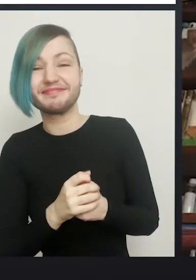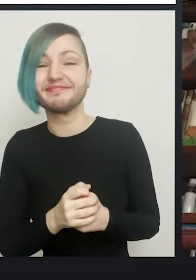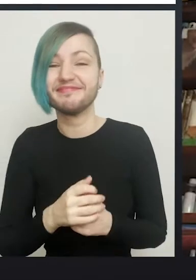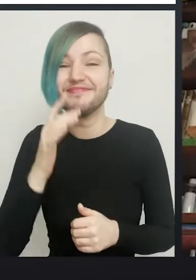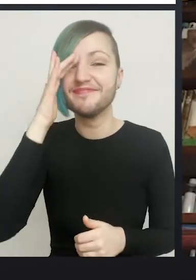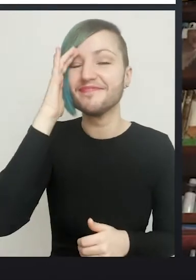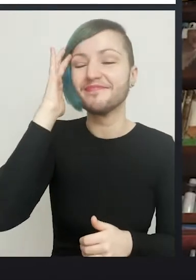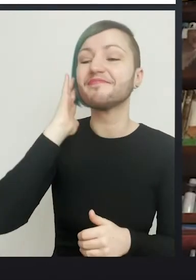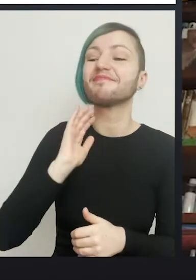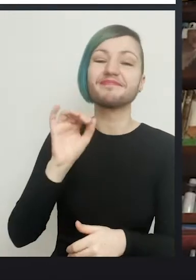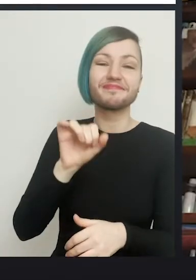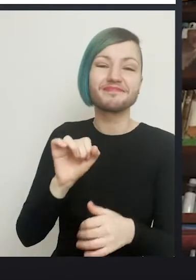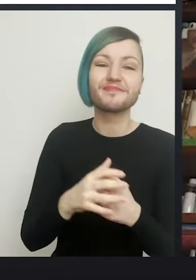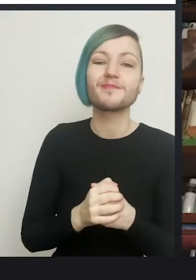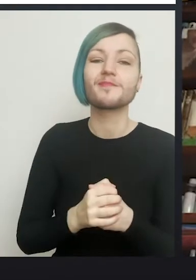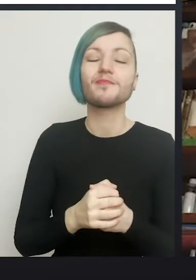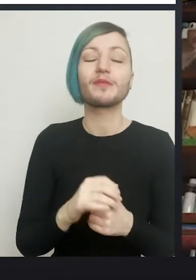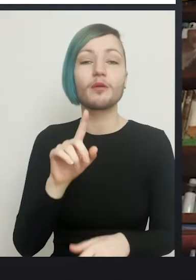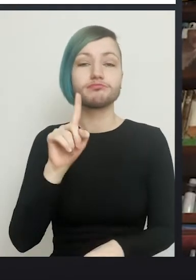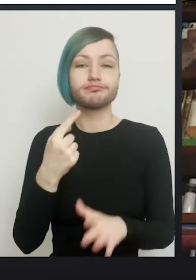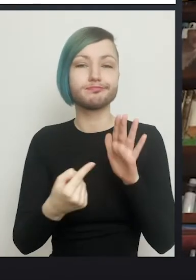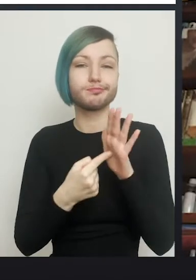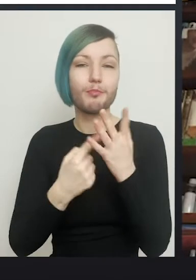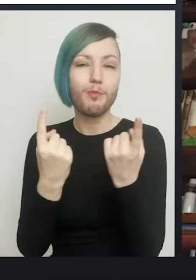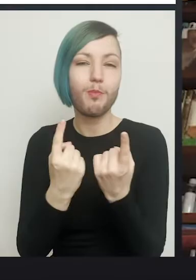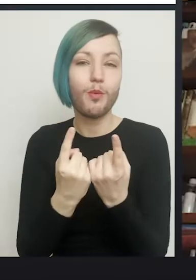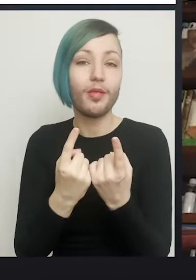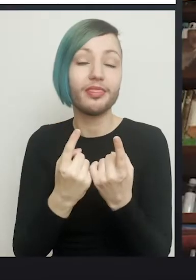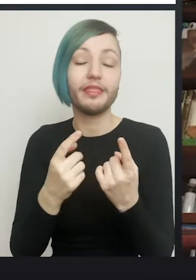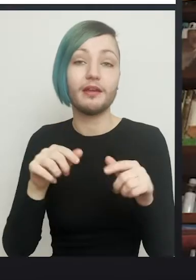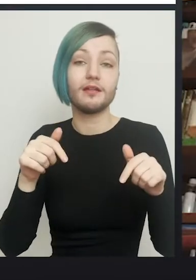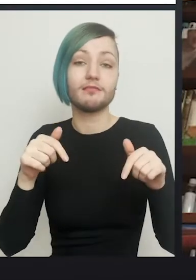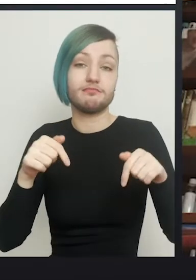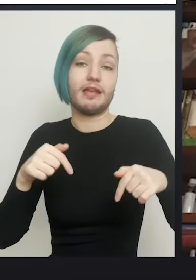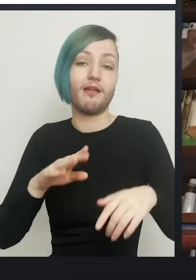Yeah. One important point about the anaesthetic our anaesthetists at